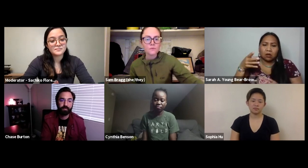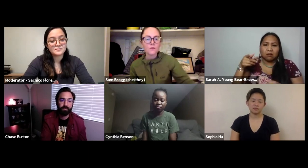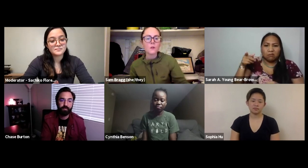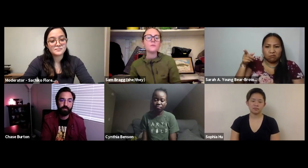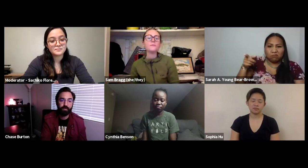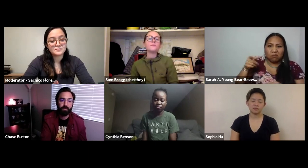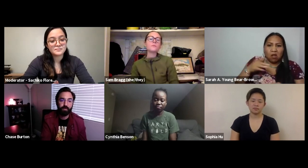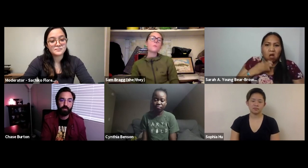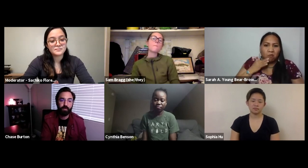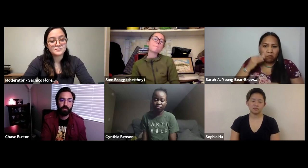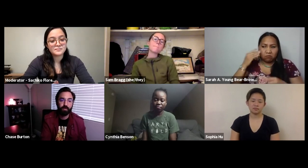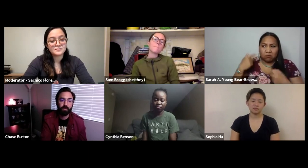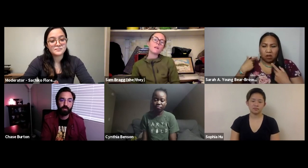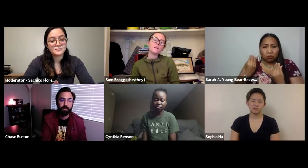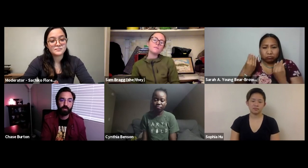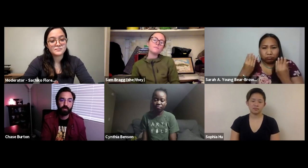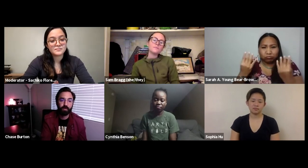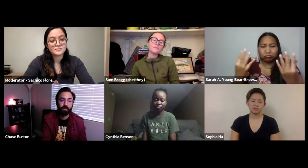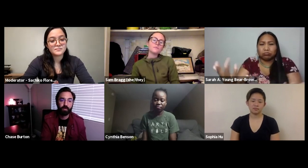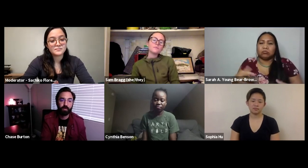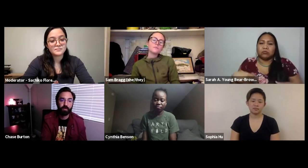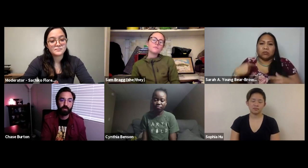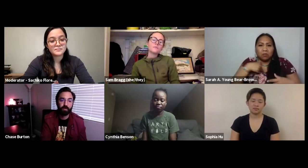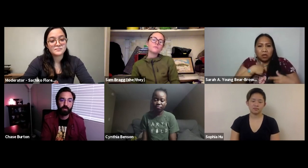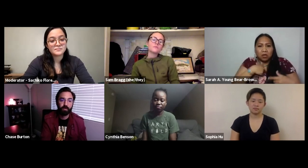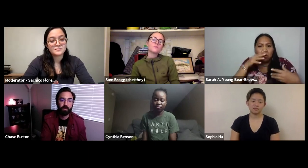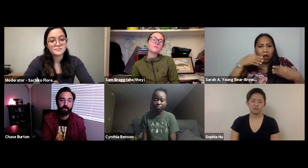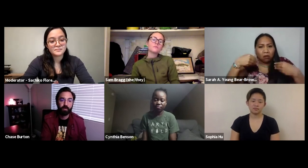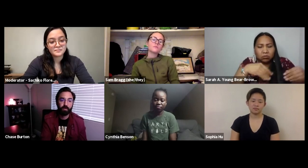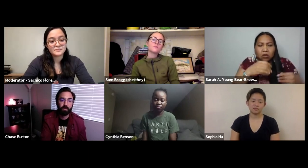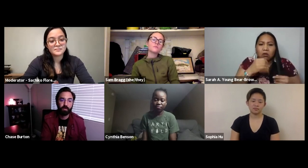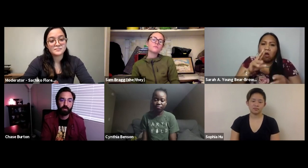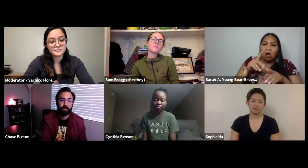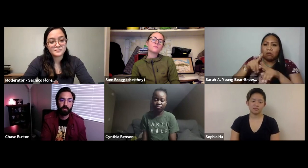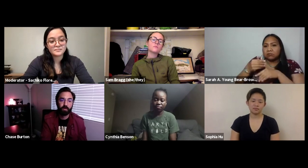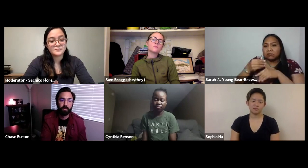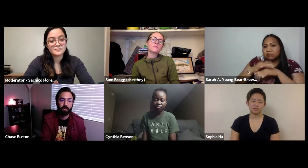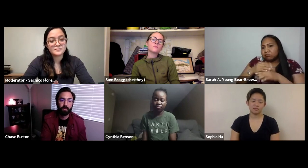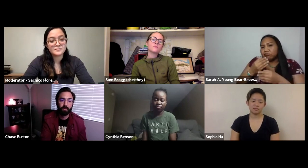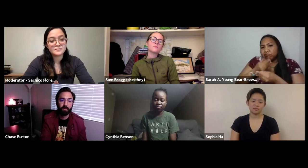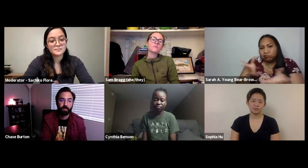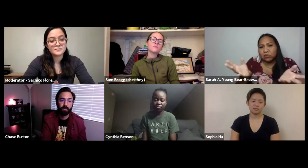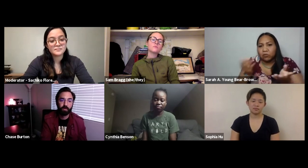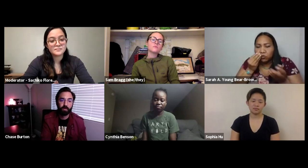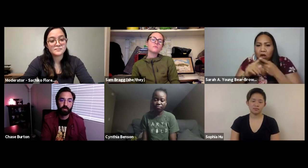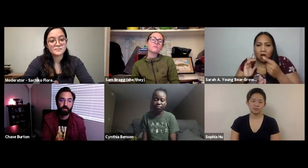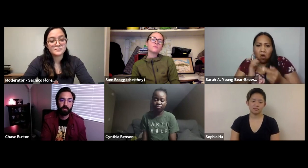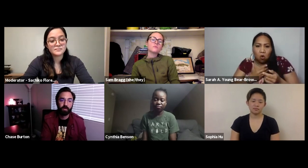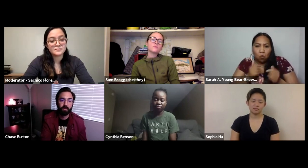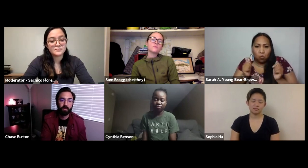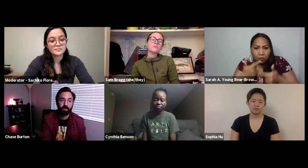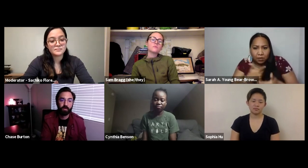like that but again we were very much big on farming. We grew our own food and we were